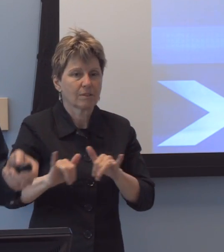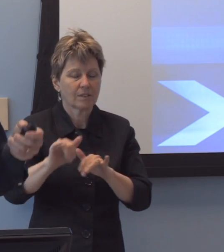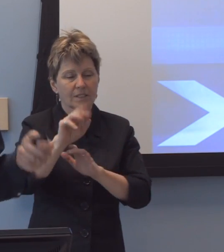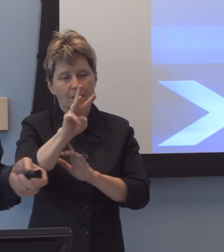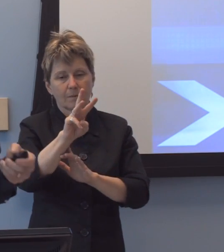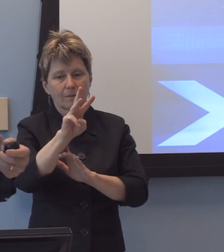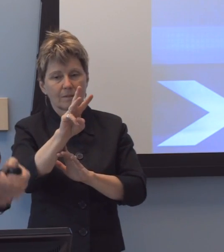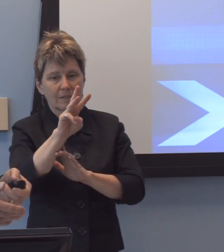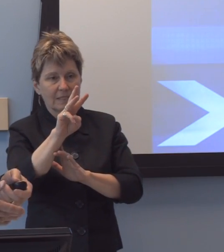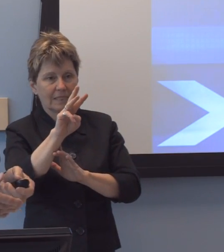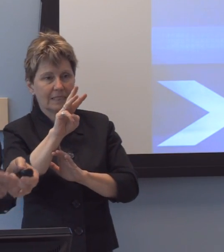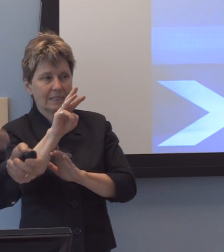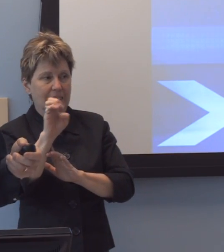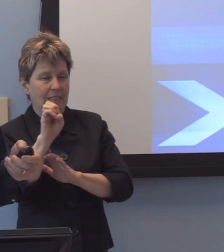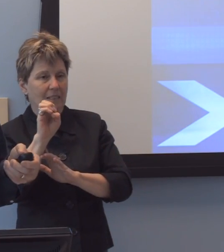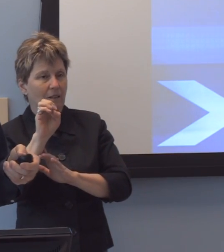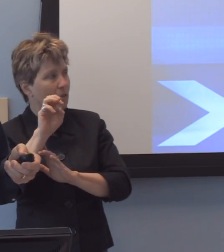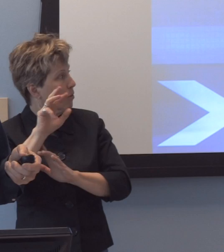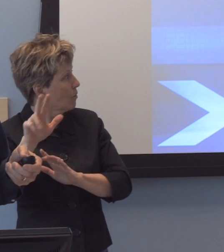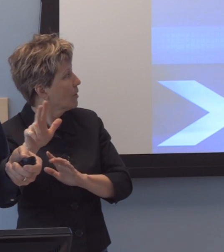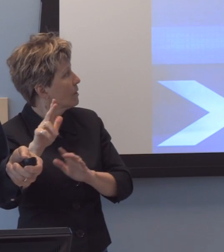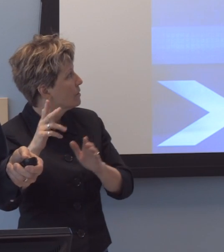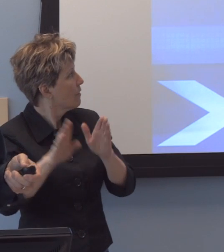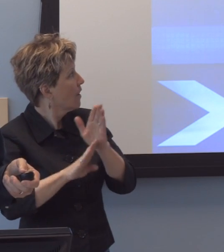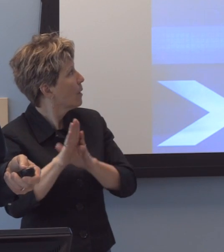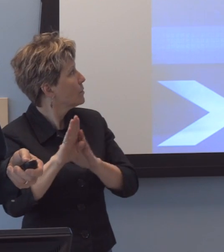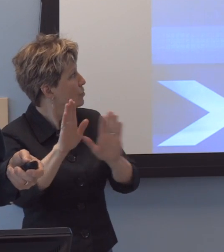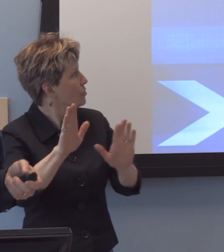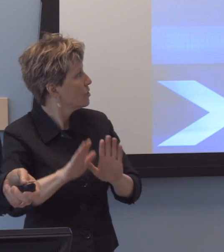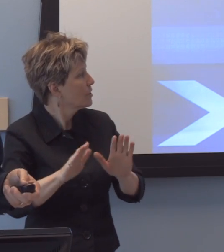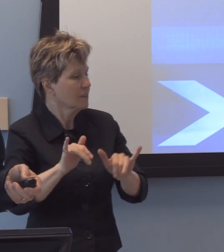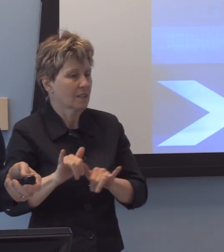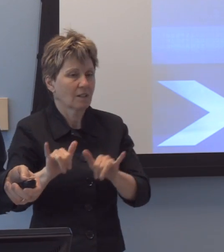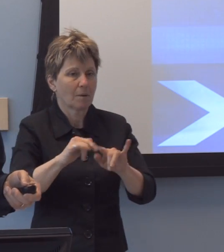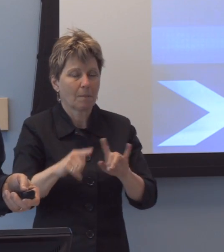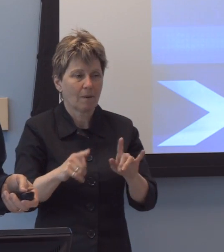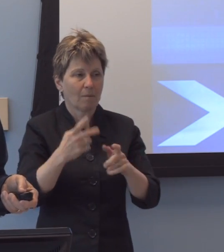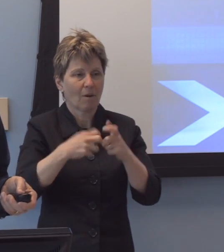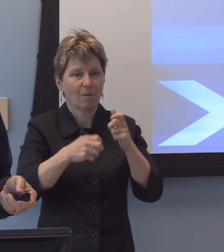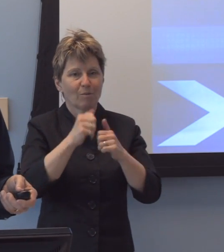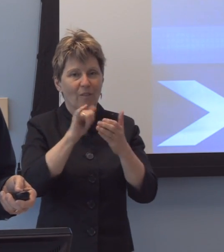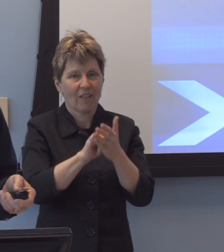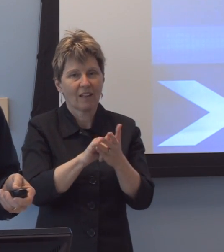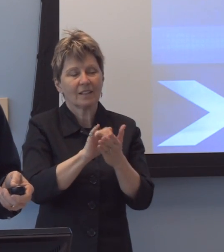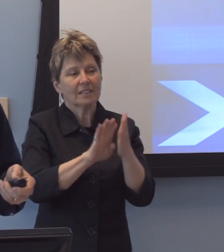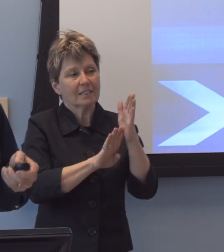The problem with the standard is, the developers and designers and authors of content